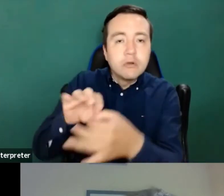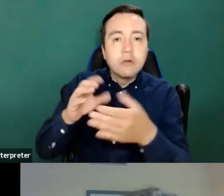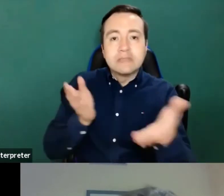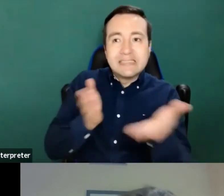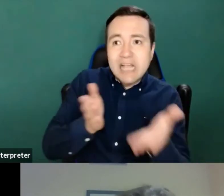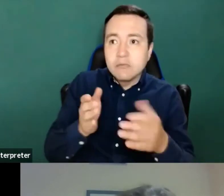less.